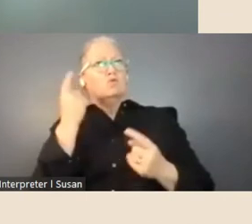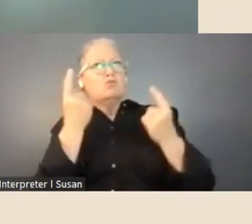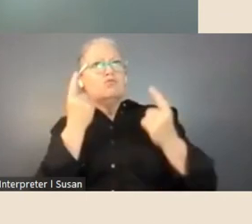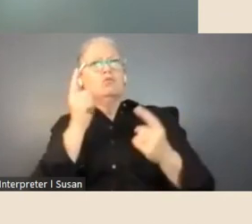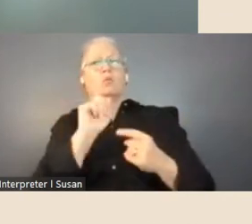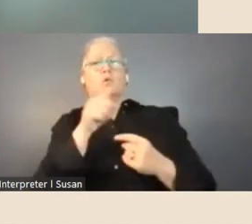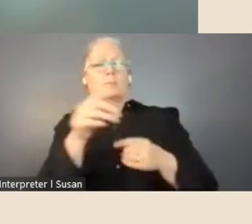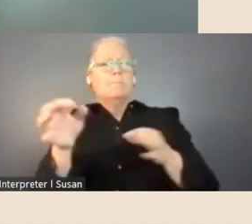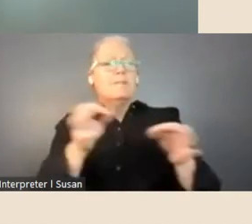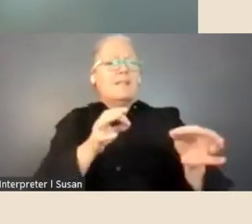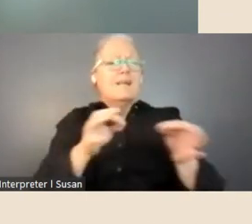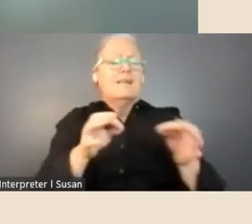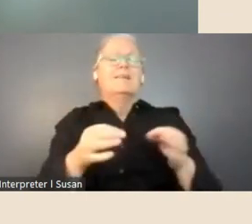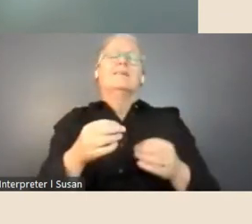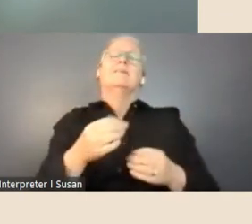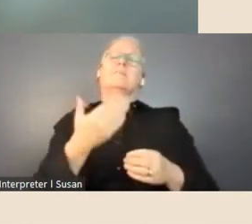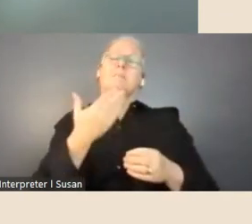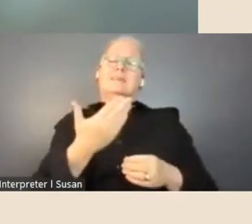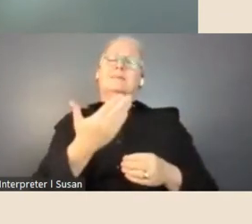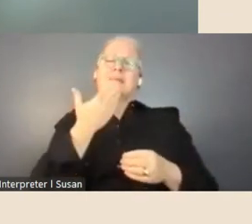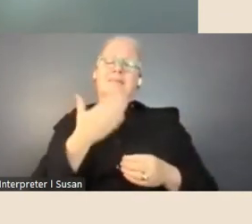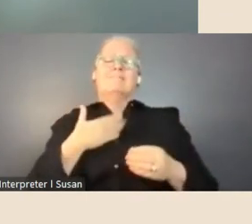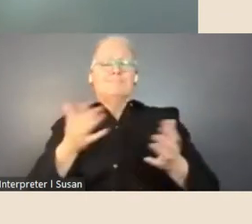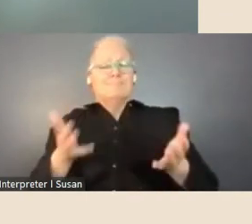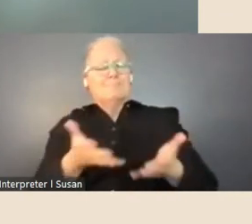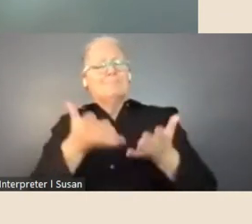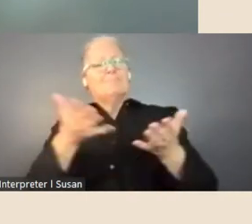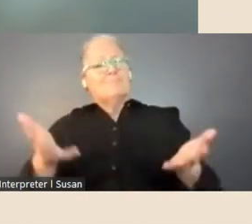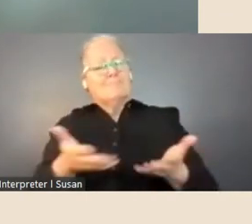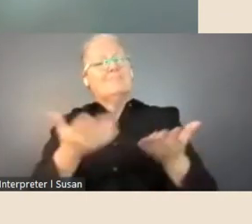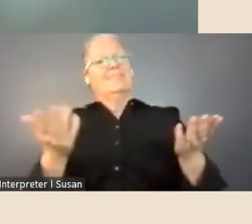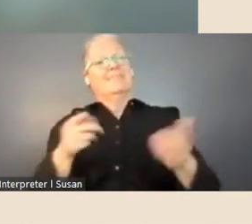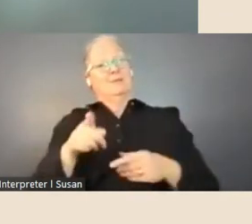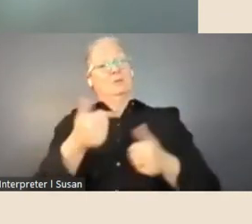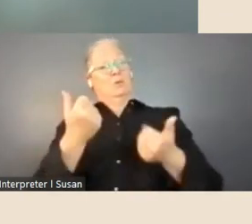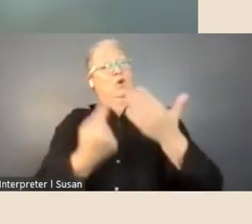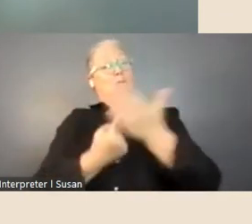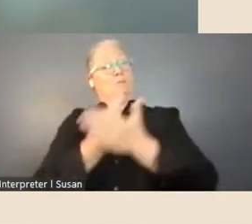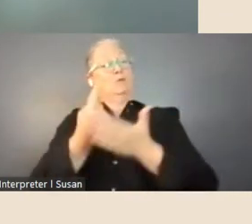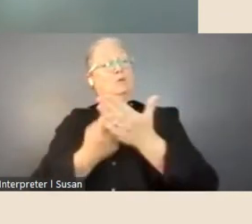I really would encourage you to take advantage of the space that is available at the amazing